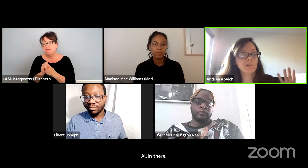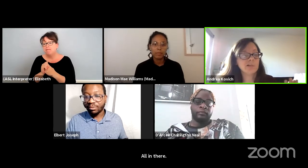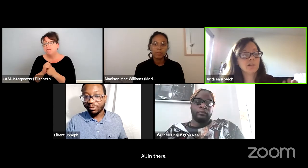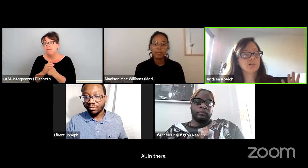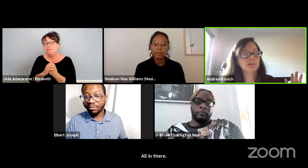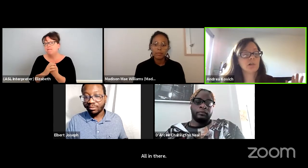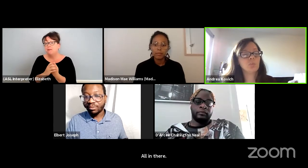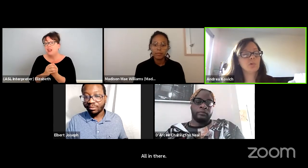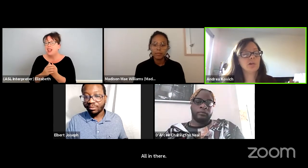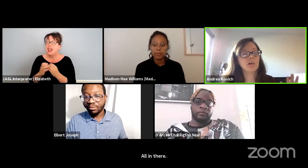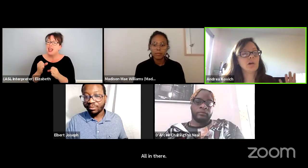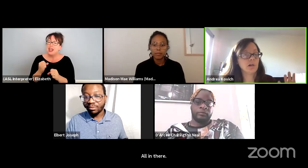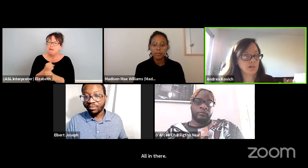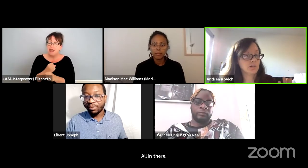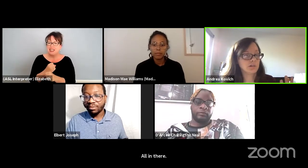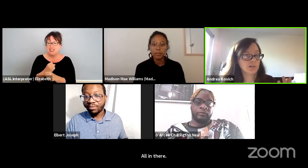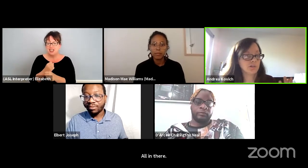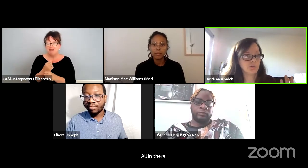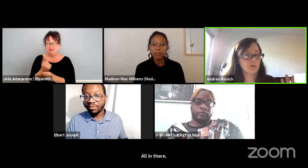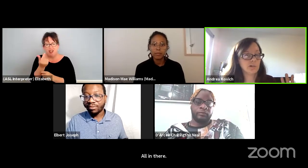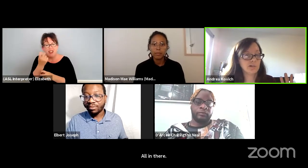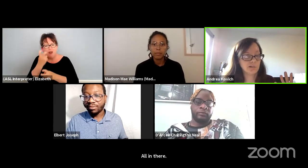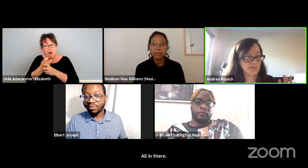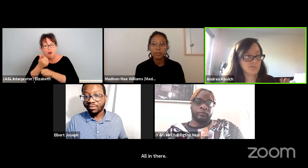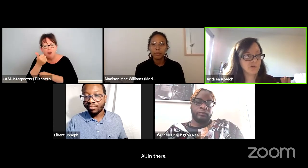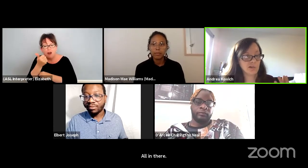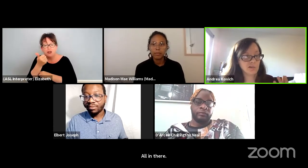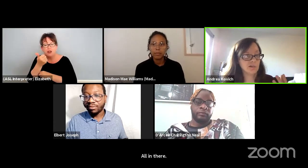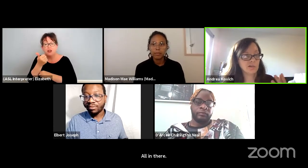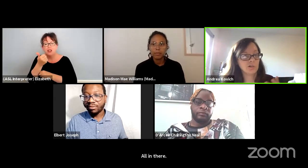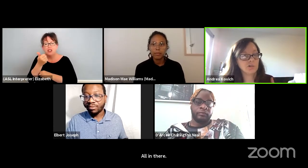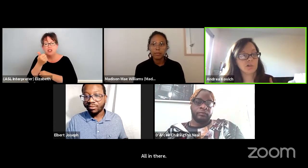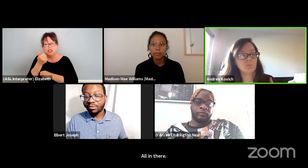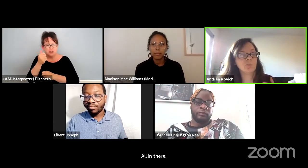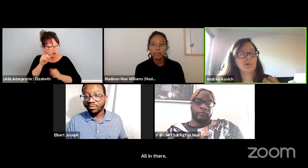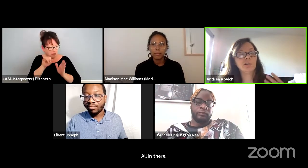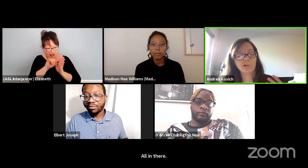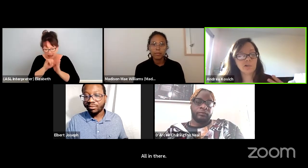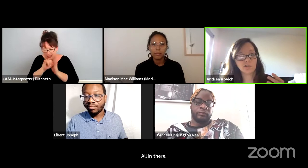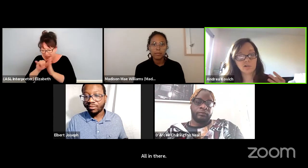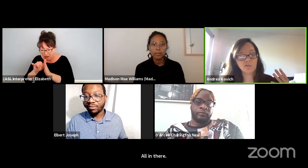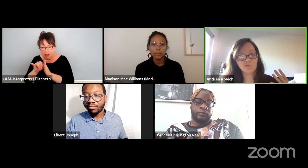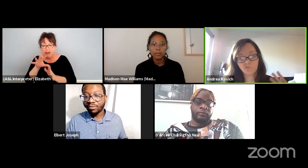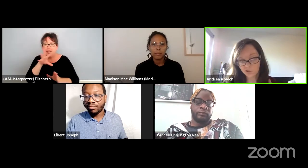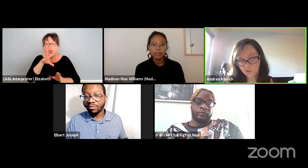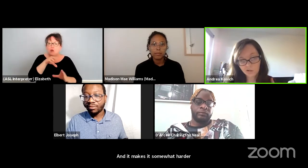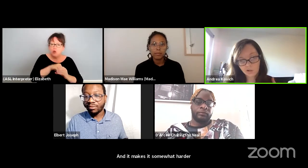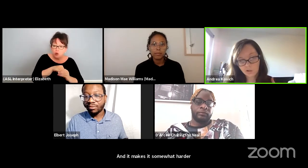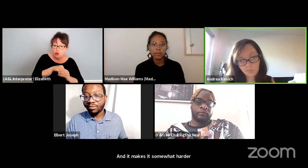it makes it somewhat harder to identify inclusion when it is a feeling